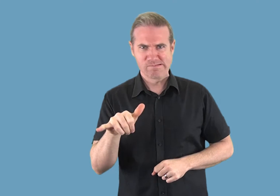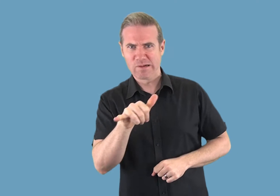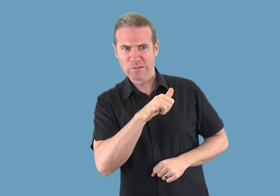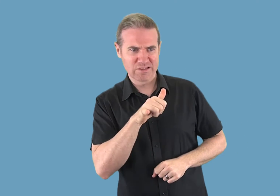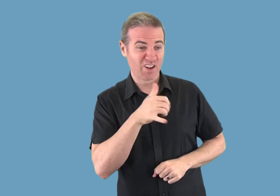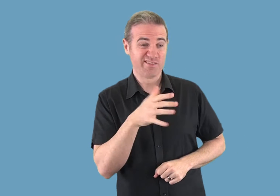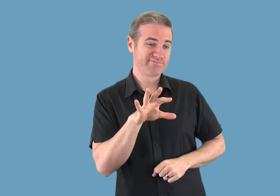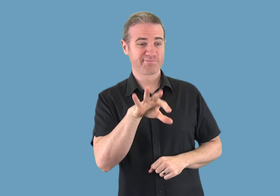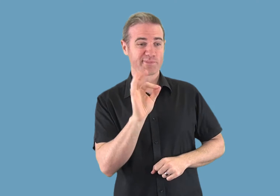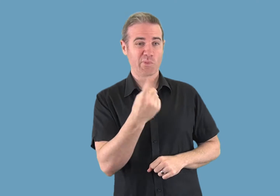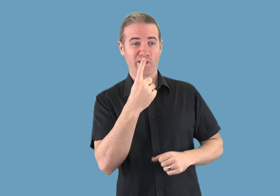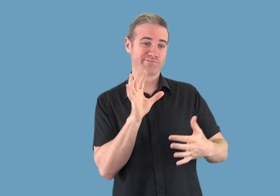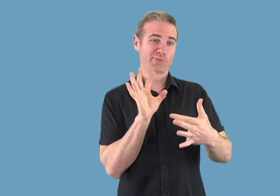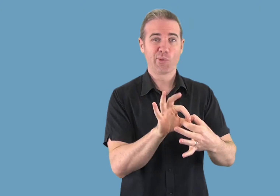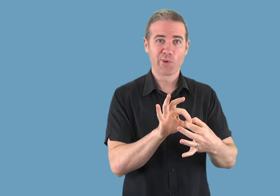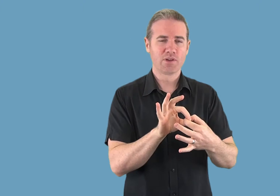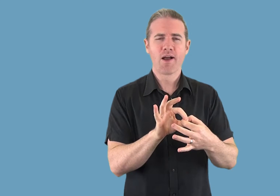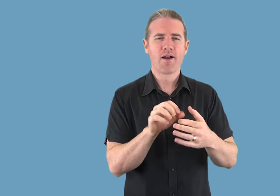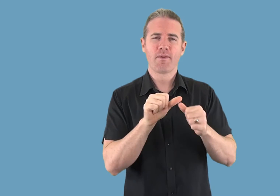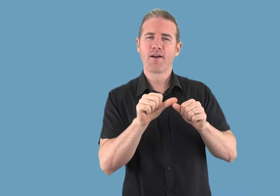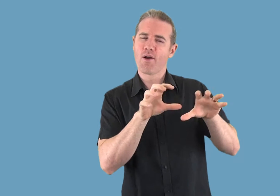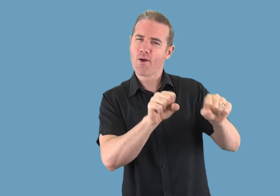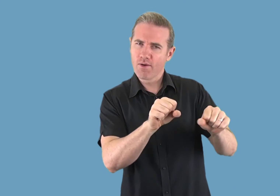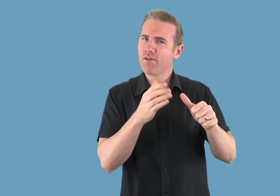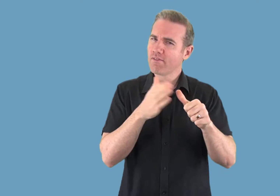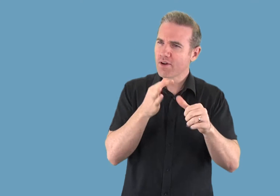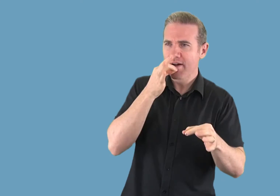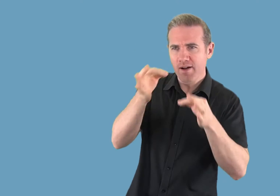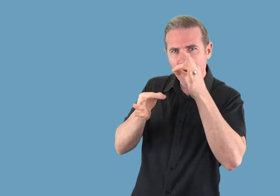social media platforms they use before you sign up to your